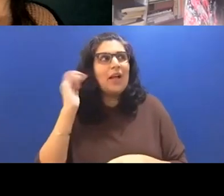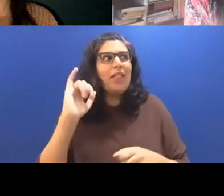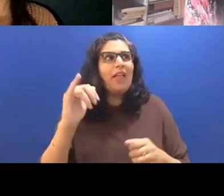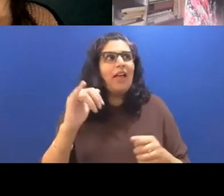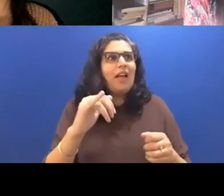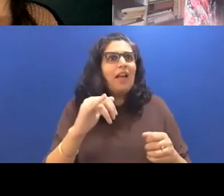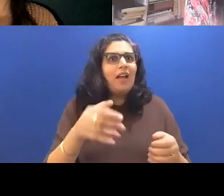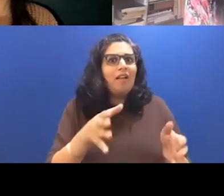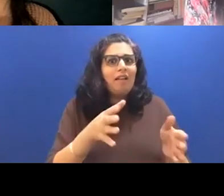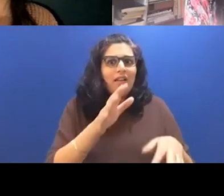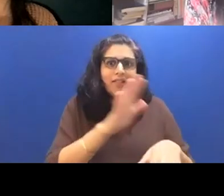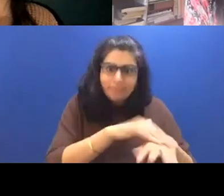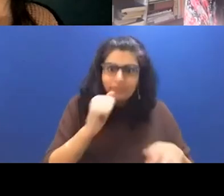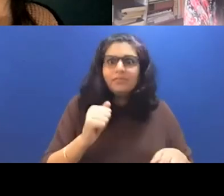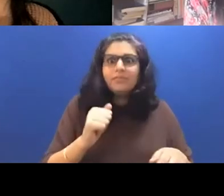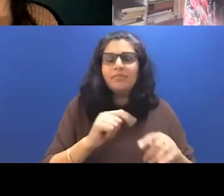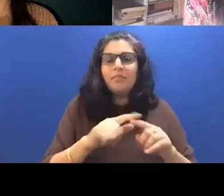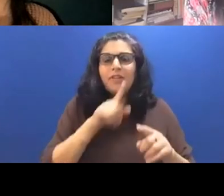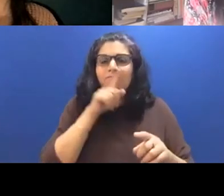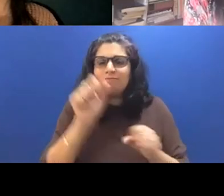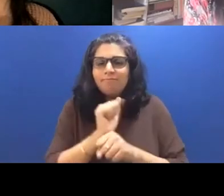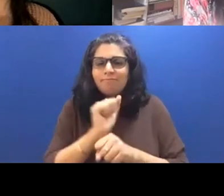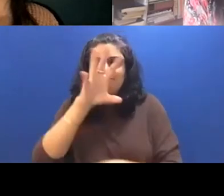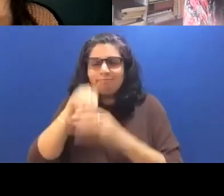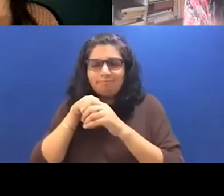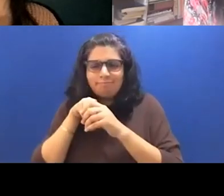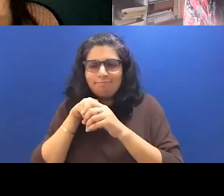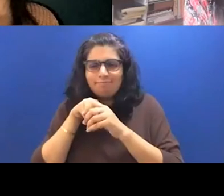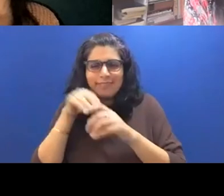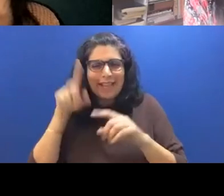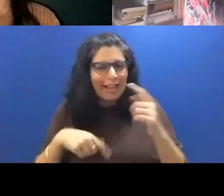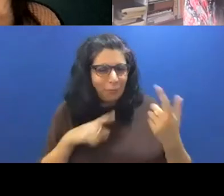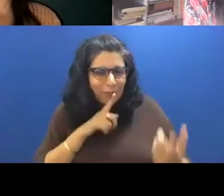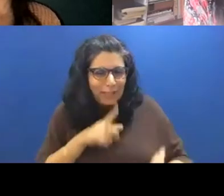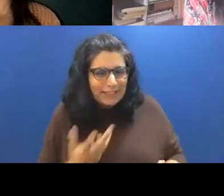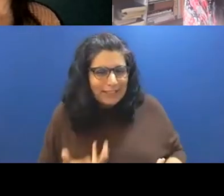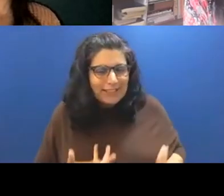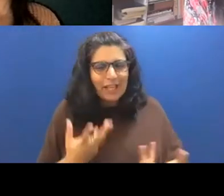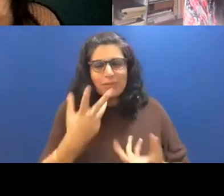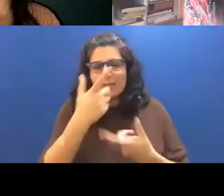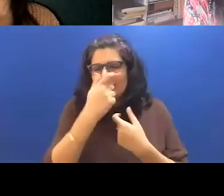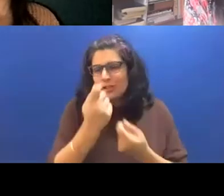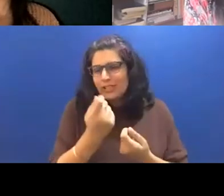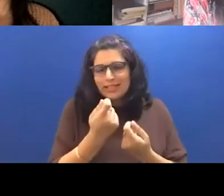You really get to be involved in. And I was just interested in, I felt like there were